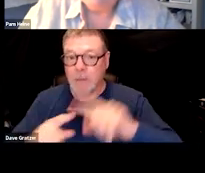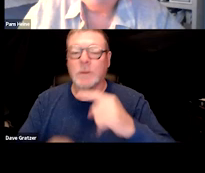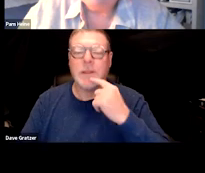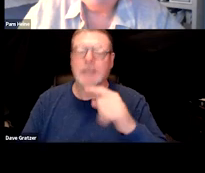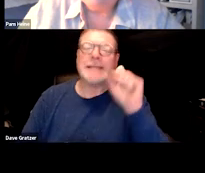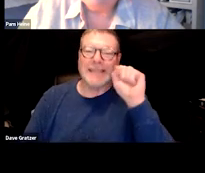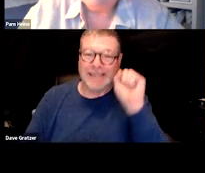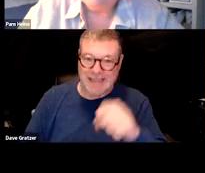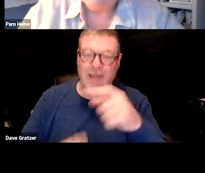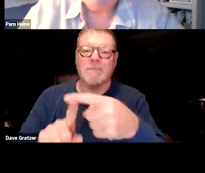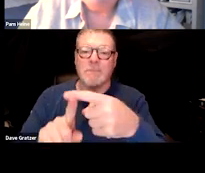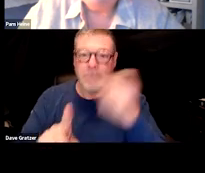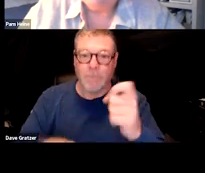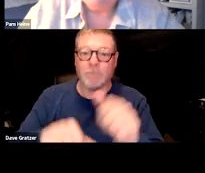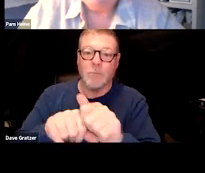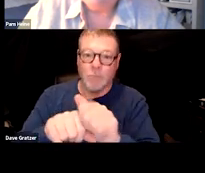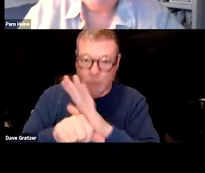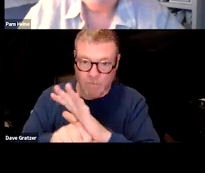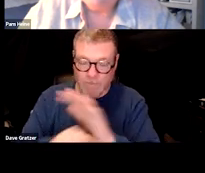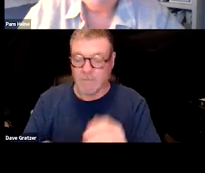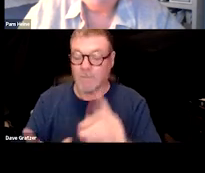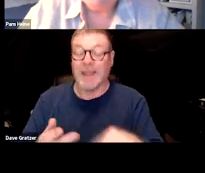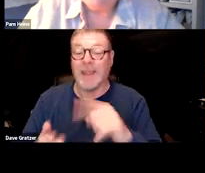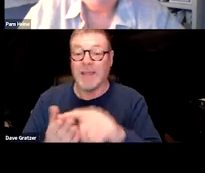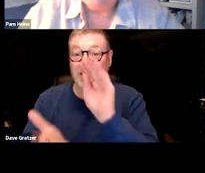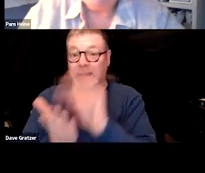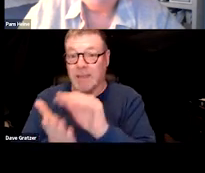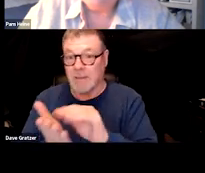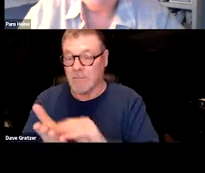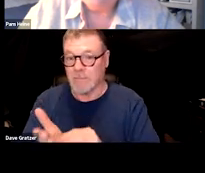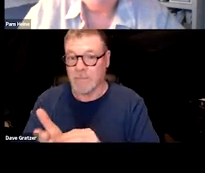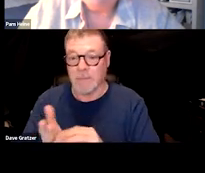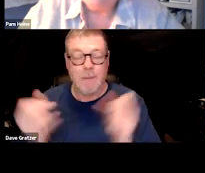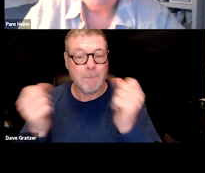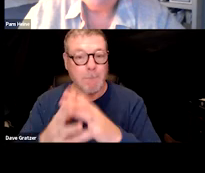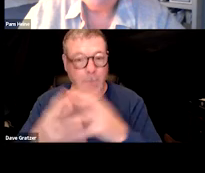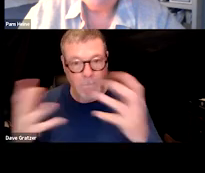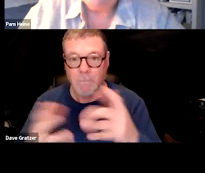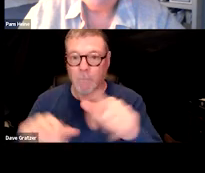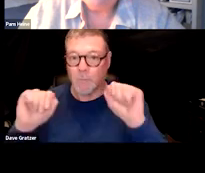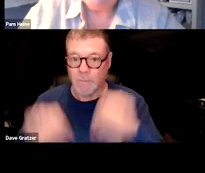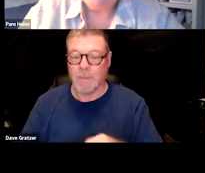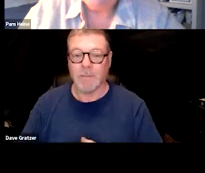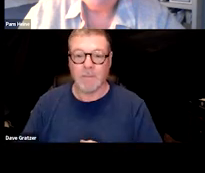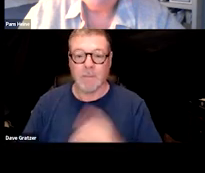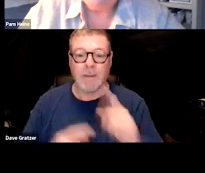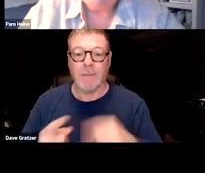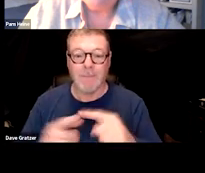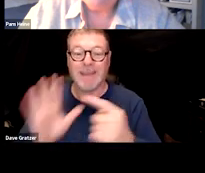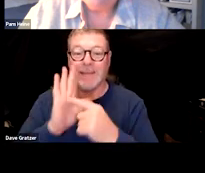this was a COVID infection and then document as much as you can about the symptoms of the syndrome